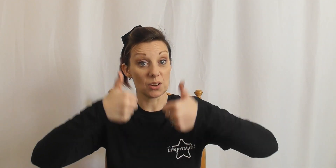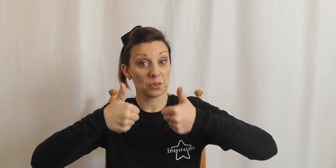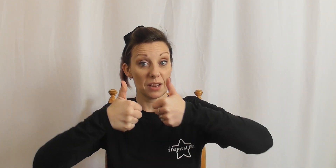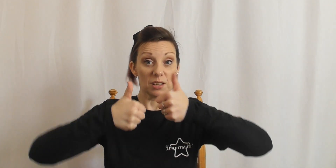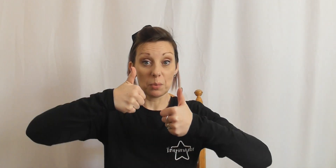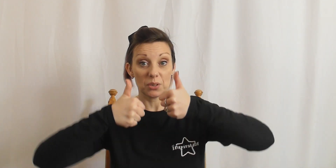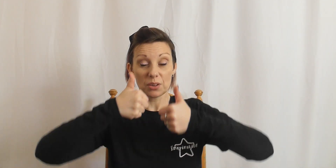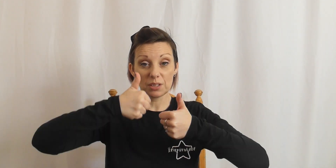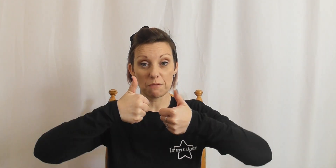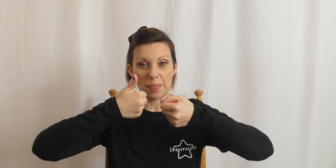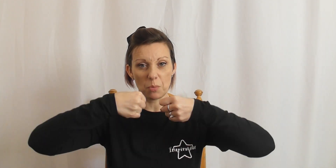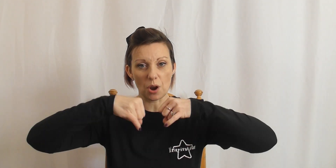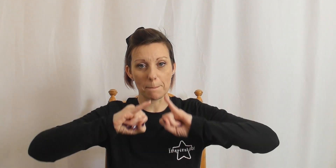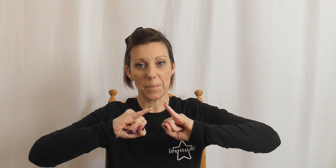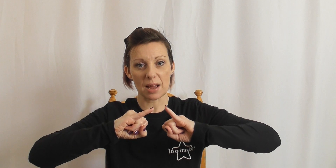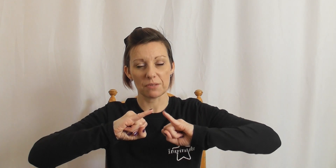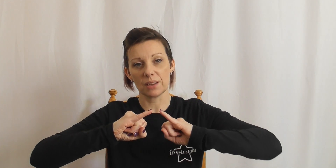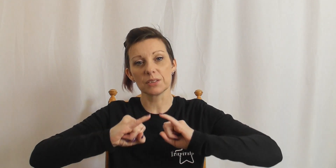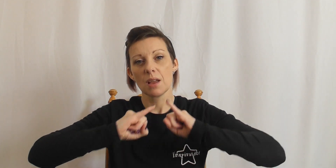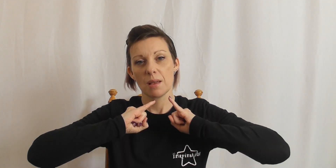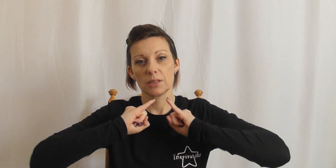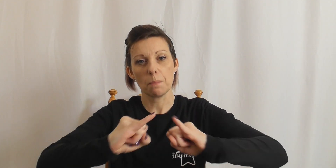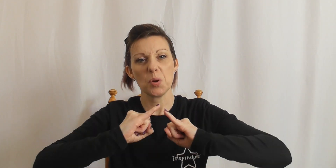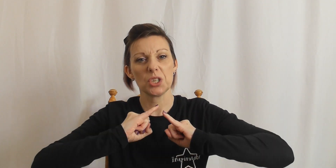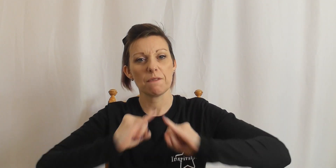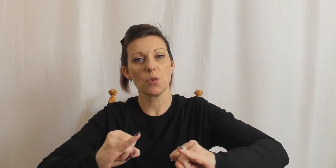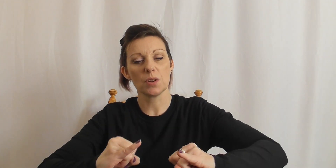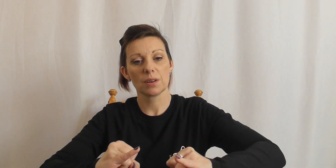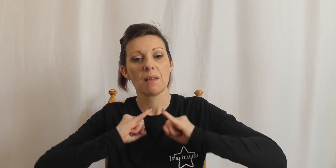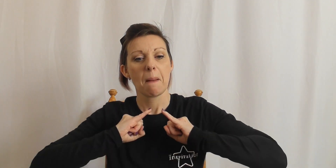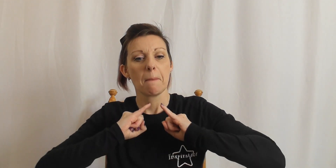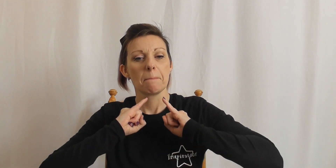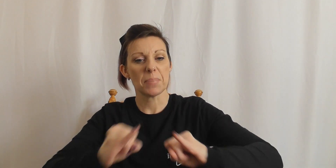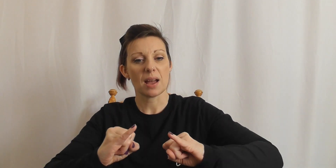good fingers when we're doing good stuff and then we got our bad fingers so pushing it forward, bad.